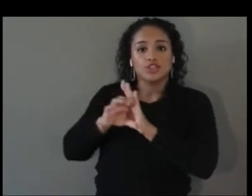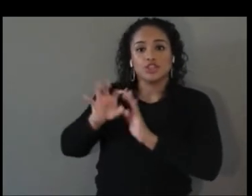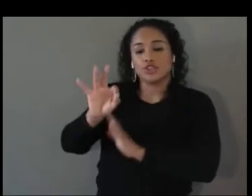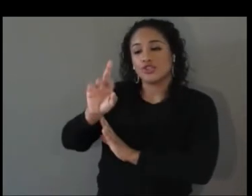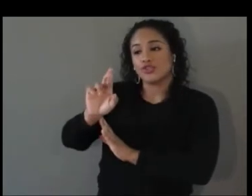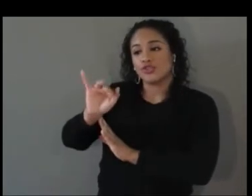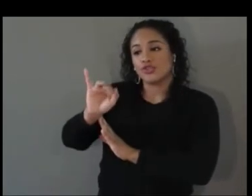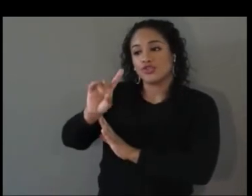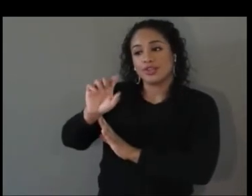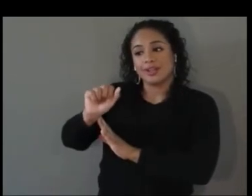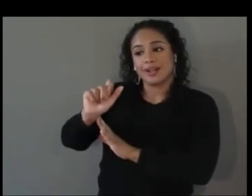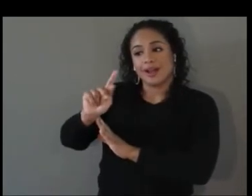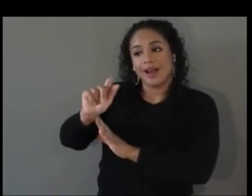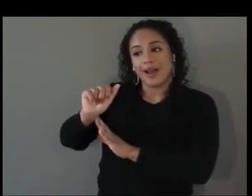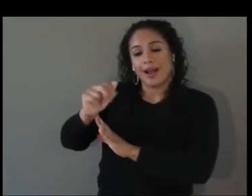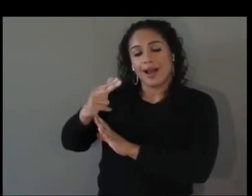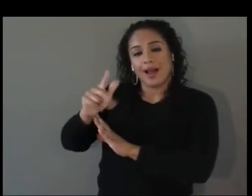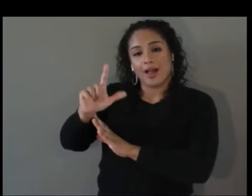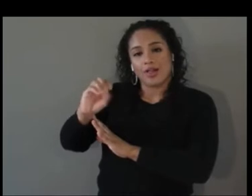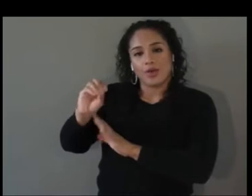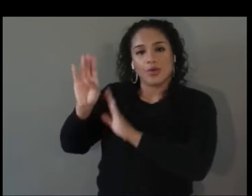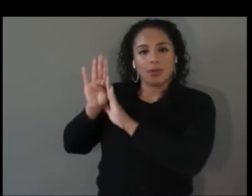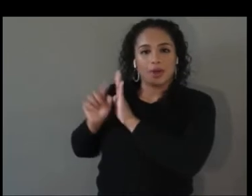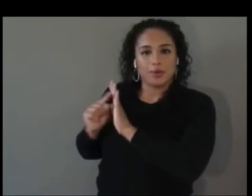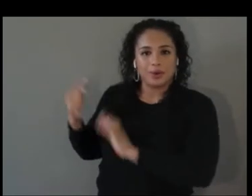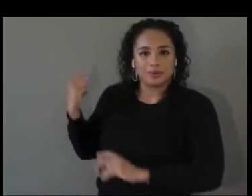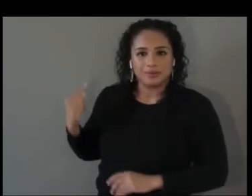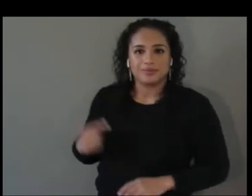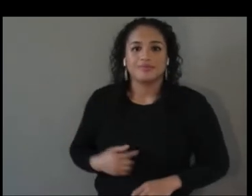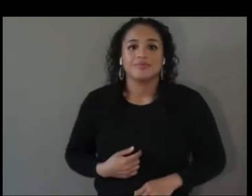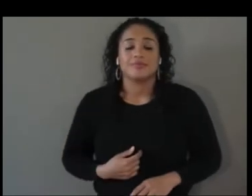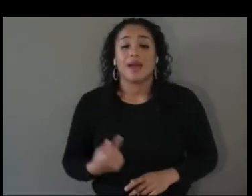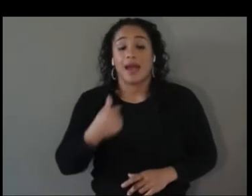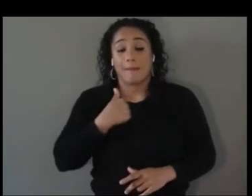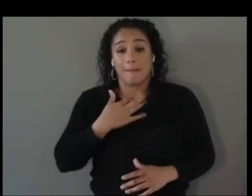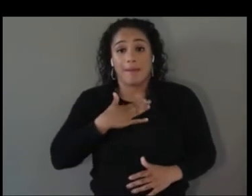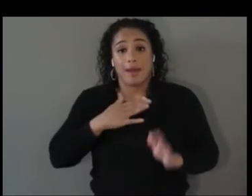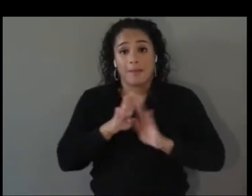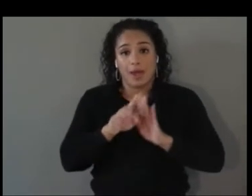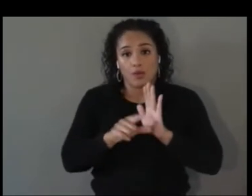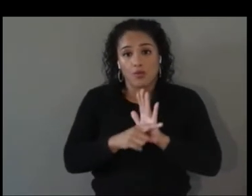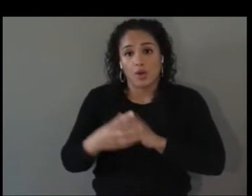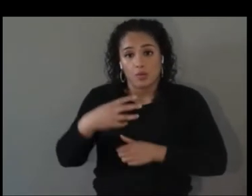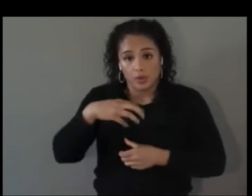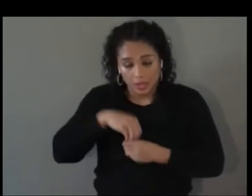I have a background in diversity inclusion and workforce development but mostly